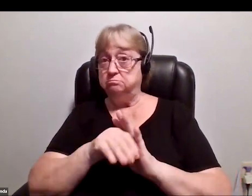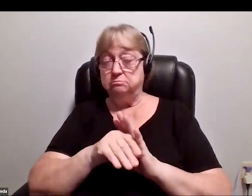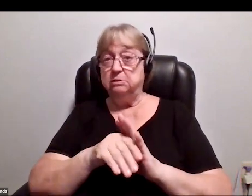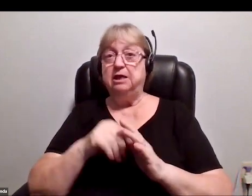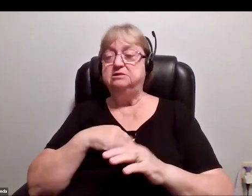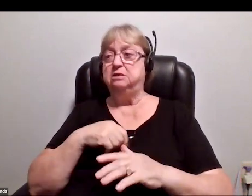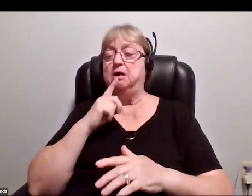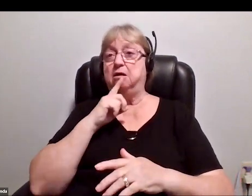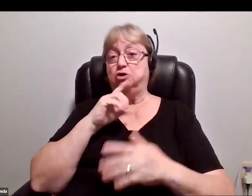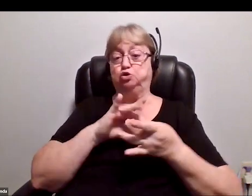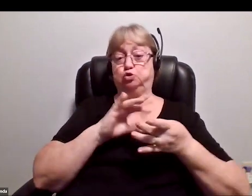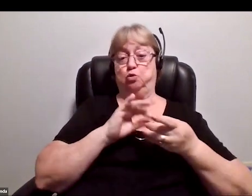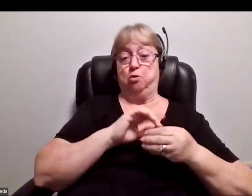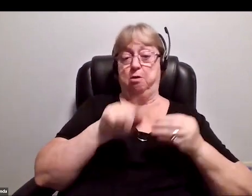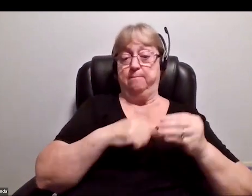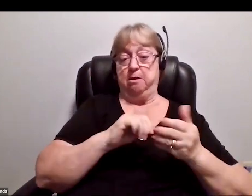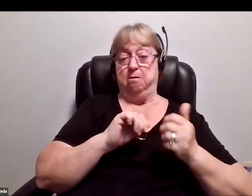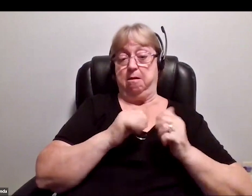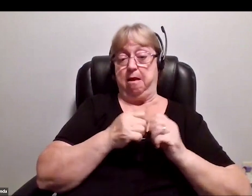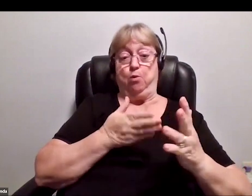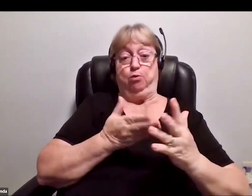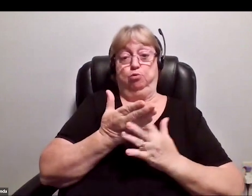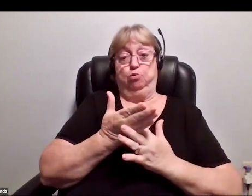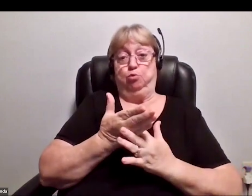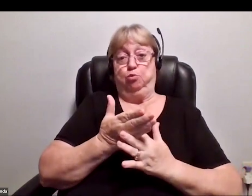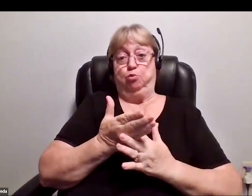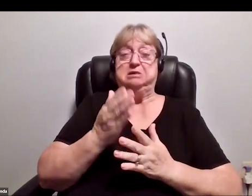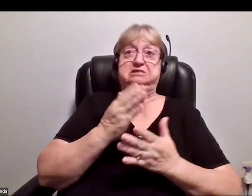about how, through some of the ill-intended